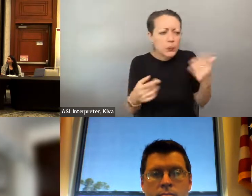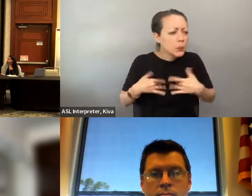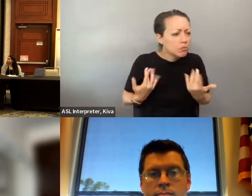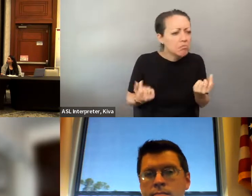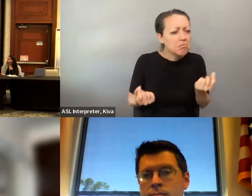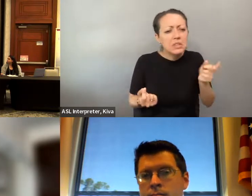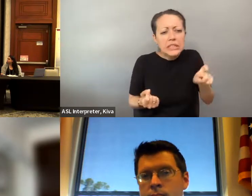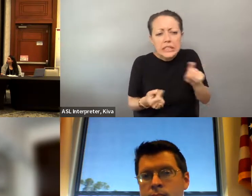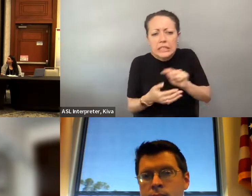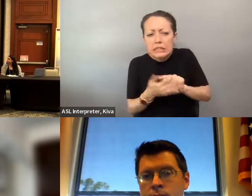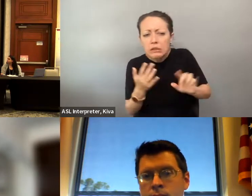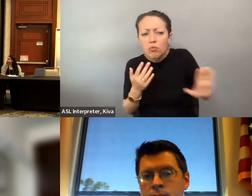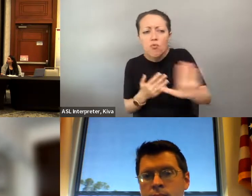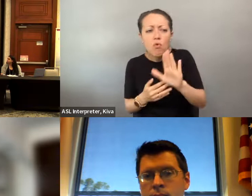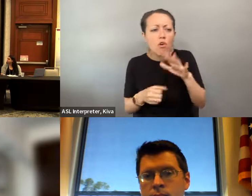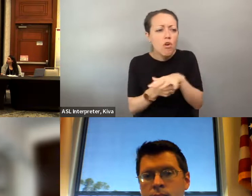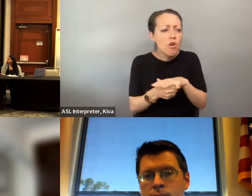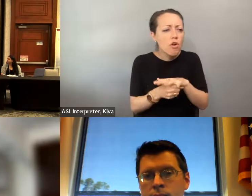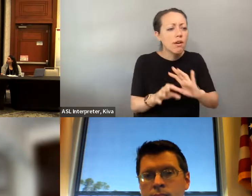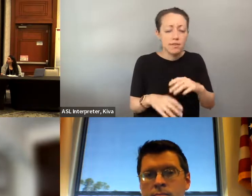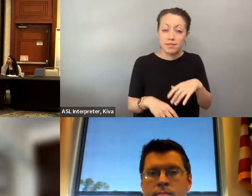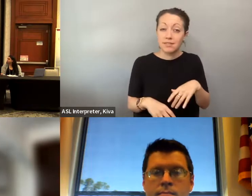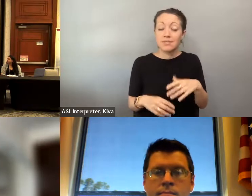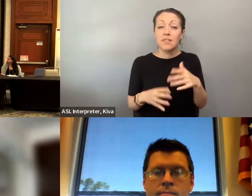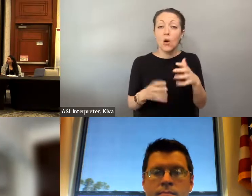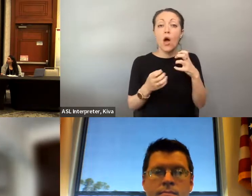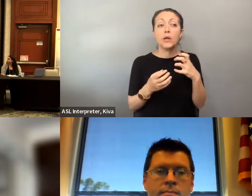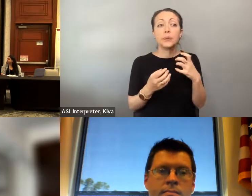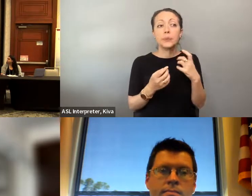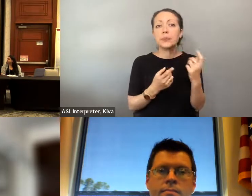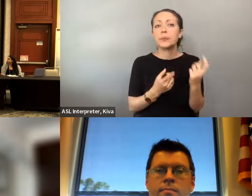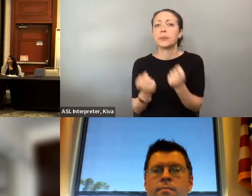talk to you guys about Olivia and Marilyn, hey, there's a little survey question we want to know, so that we can be